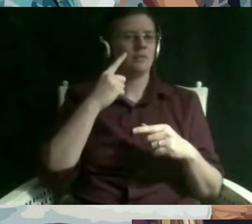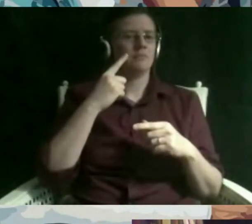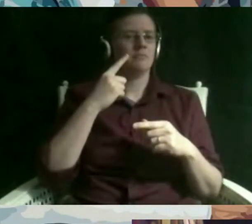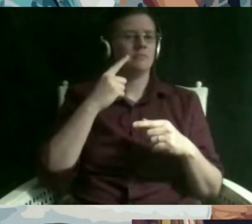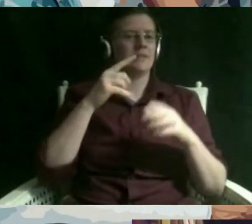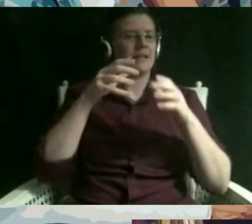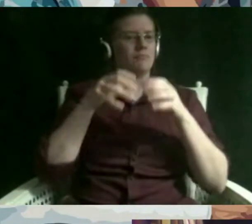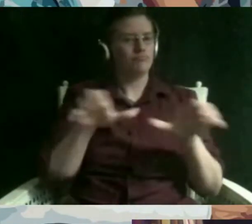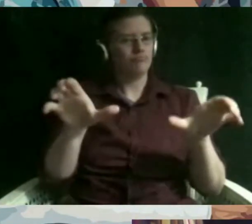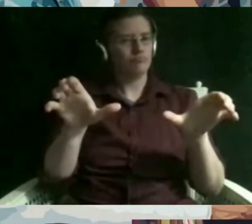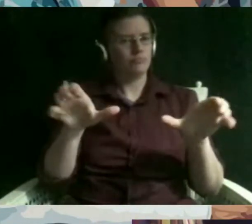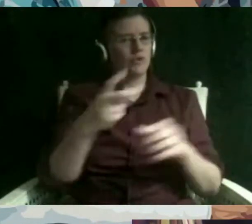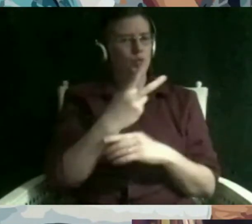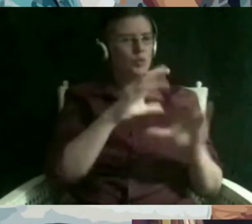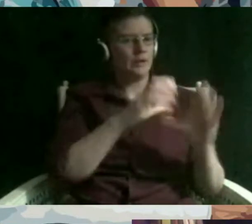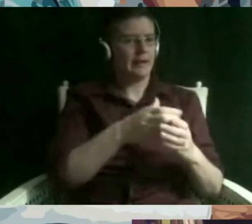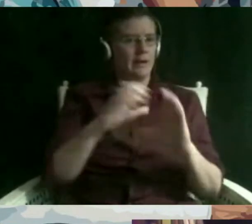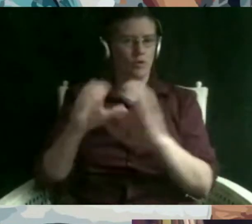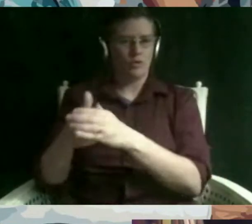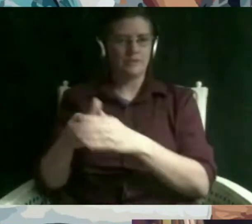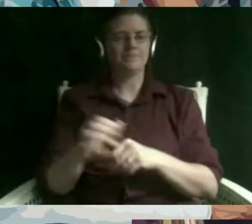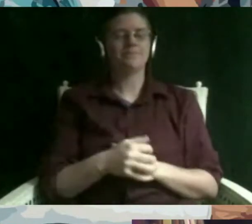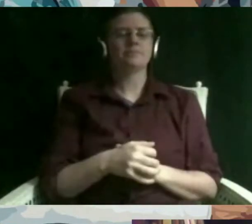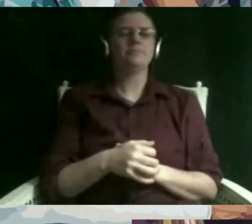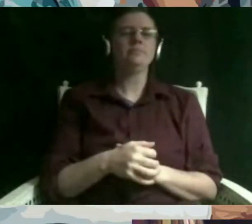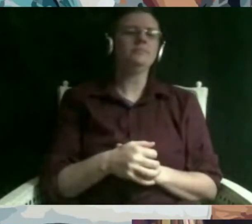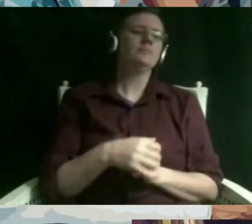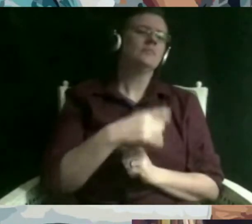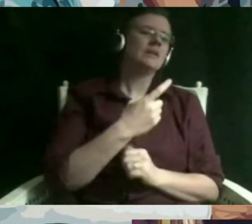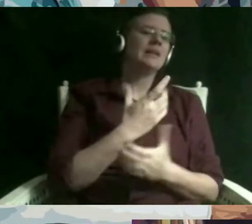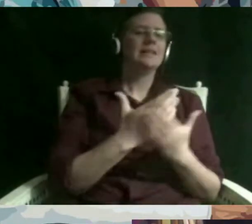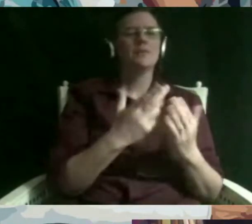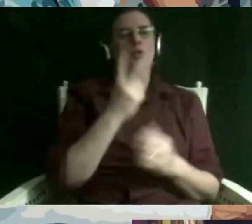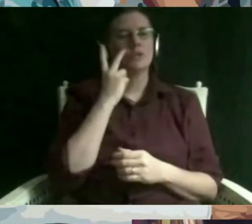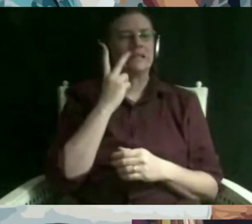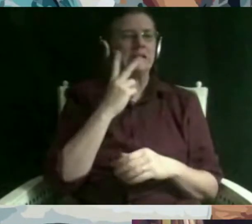categories the first is kind of the stuff you see on tv like the jewish mother or the jewish